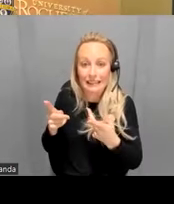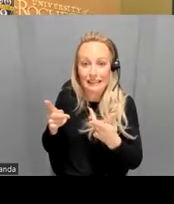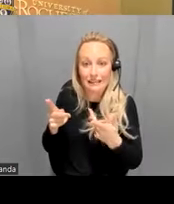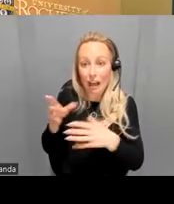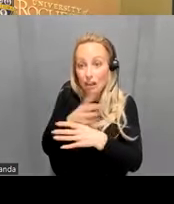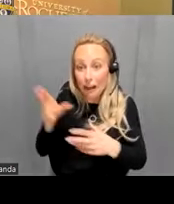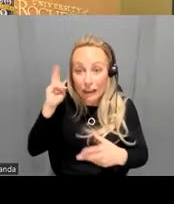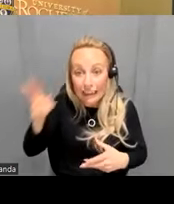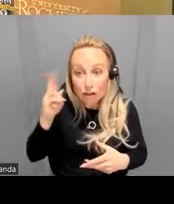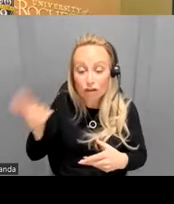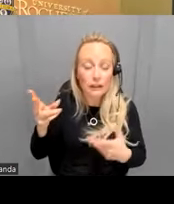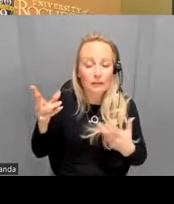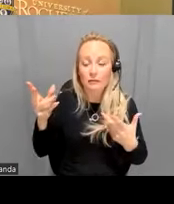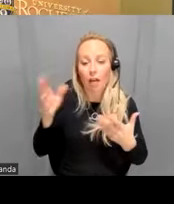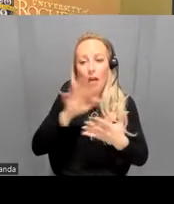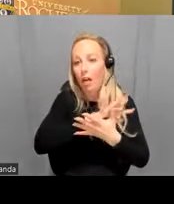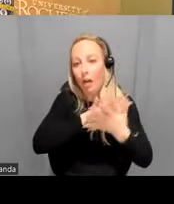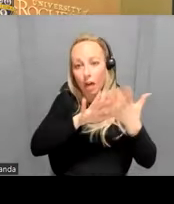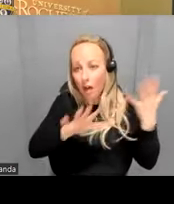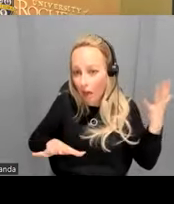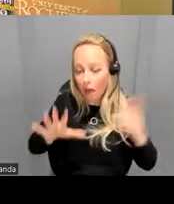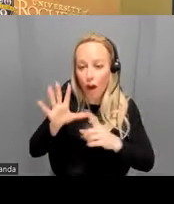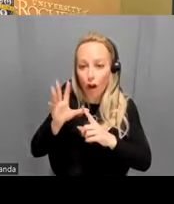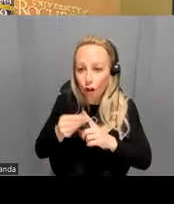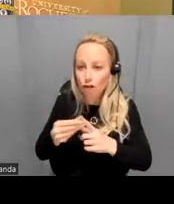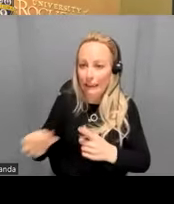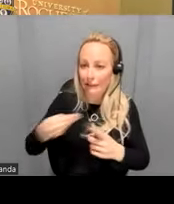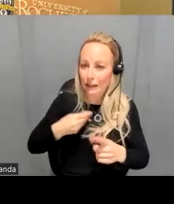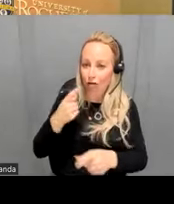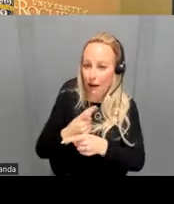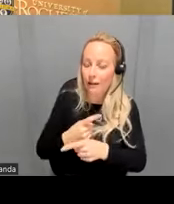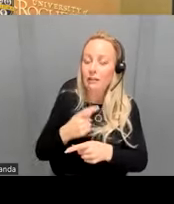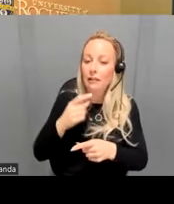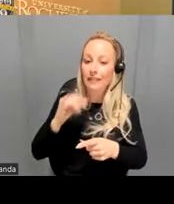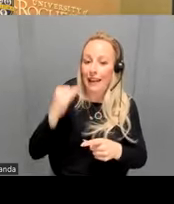history all of these different things that culture gives you um with the idea that hopefully we can